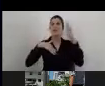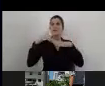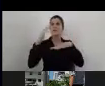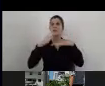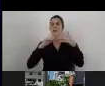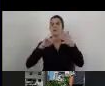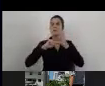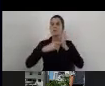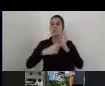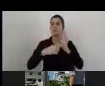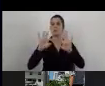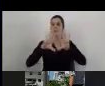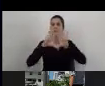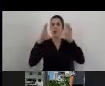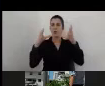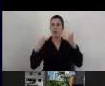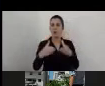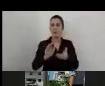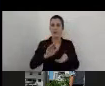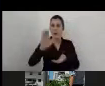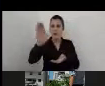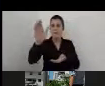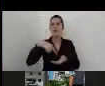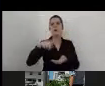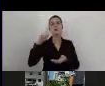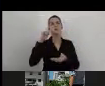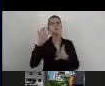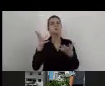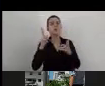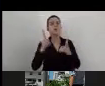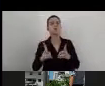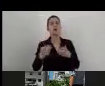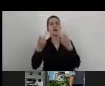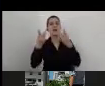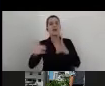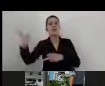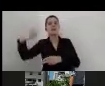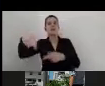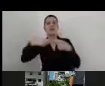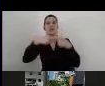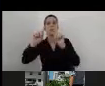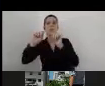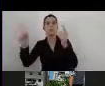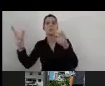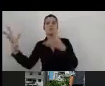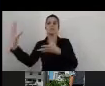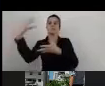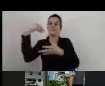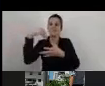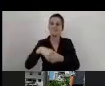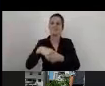we thought about how to enable those organizations to implement accessibility in the best way possible.